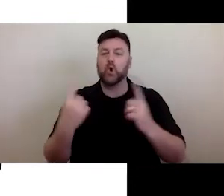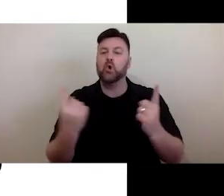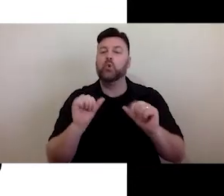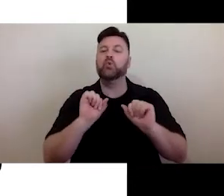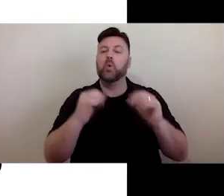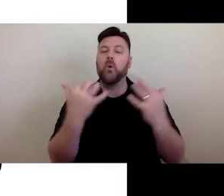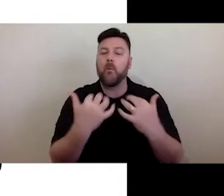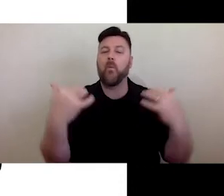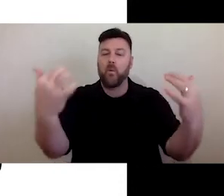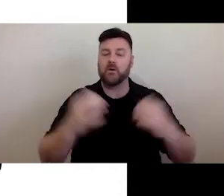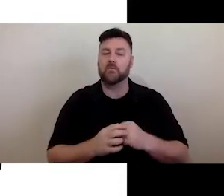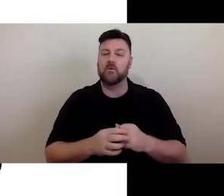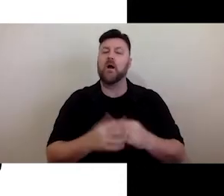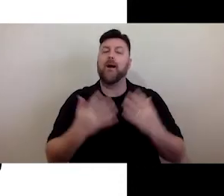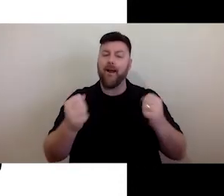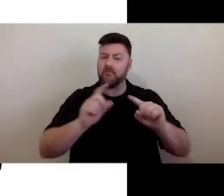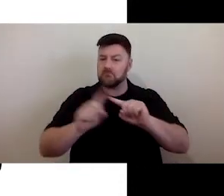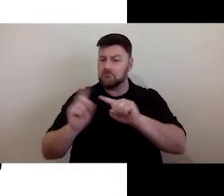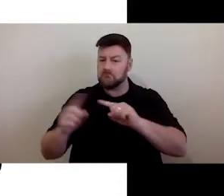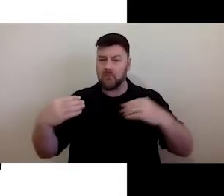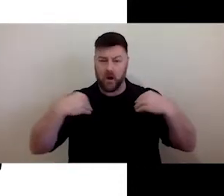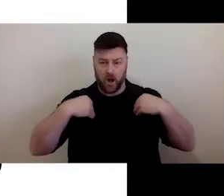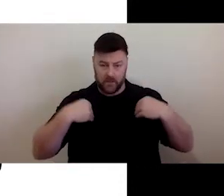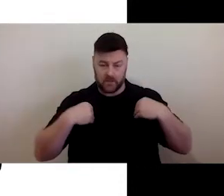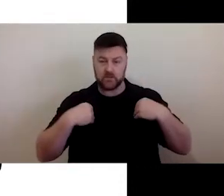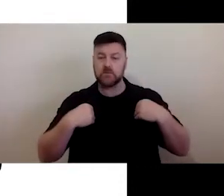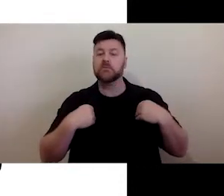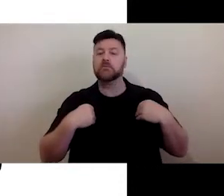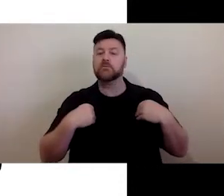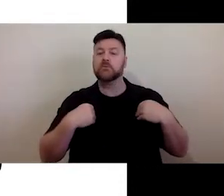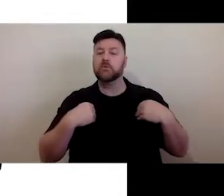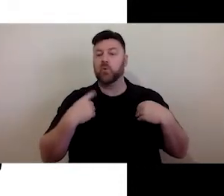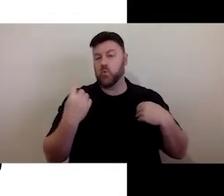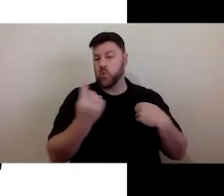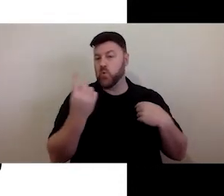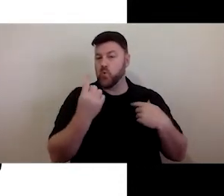that can assist you to embed these into your videos, provide some